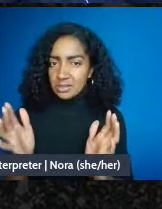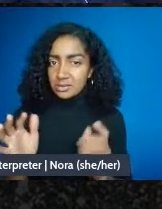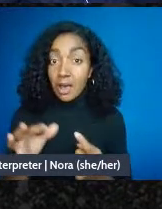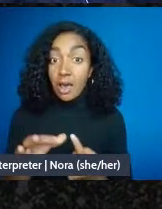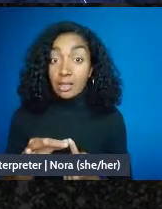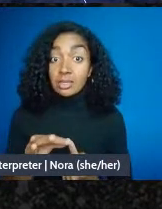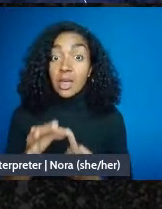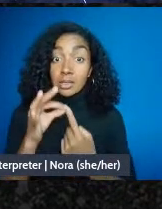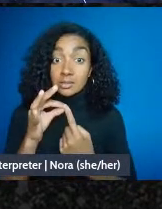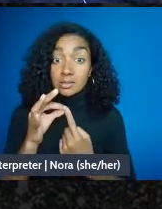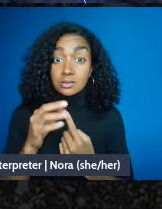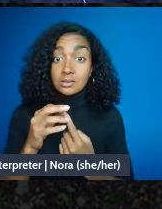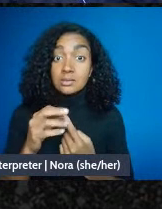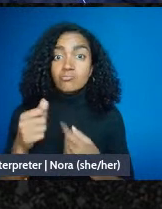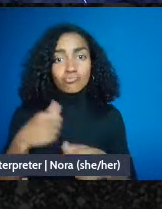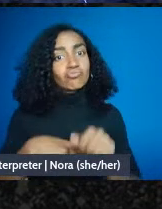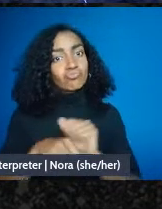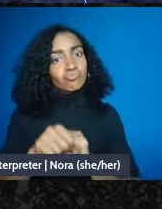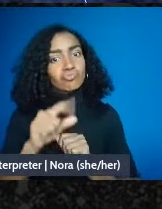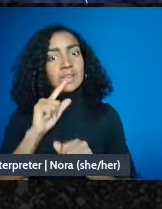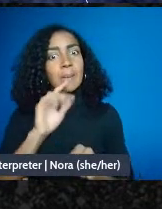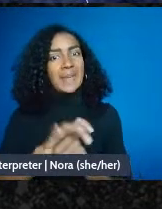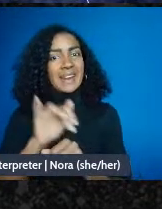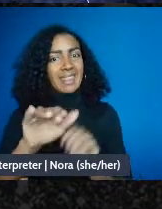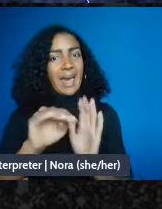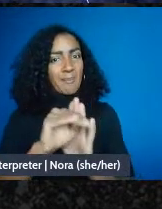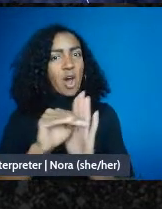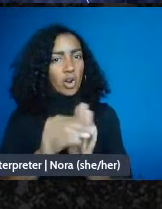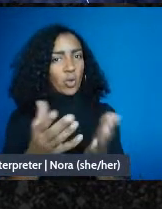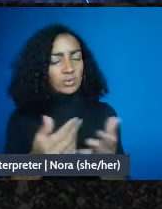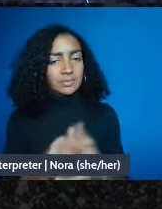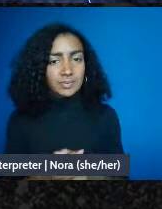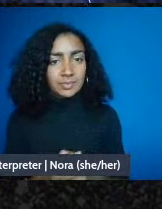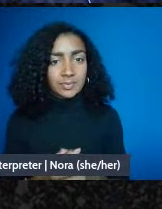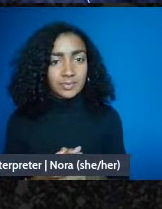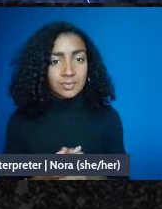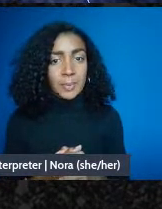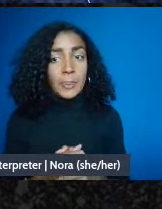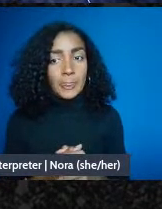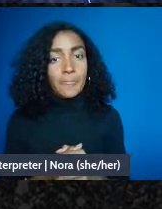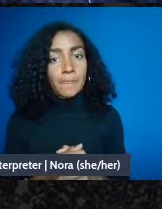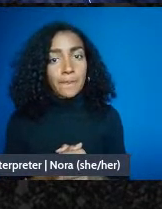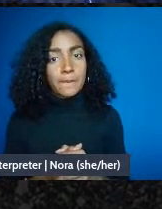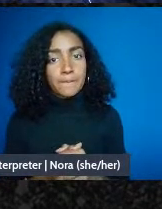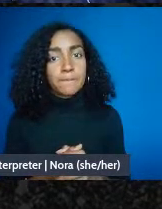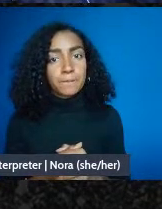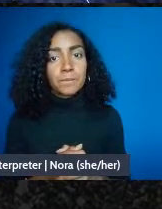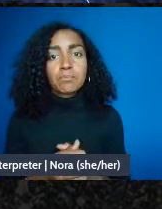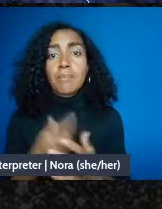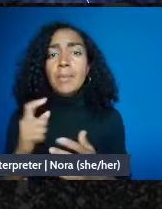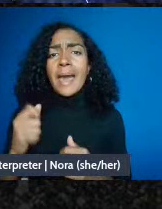a real commitment to that model. You may have to take some other steps like adopting bylaws,